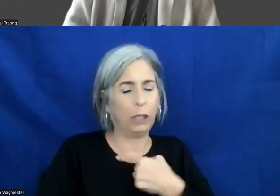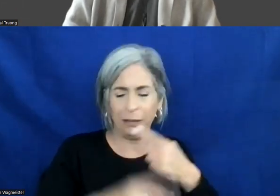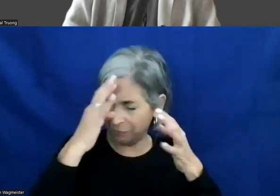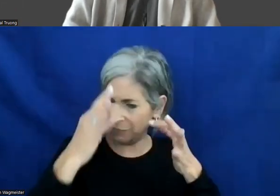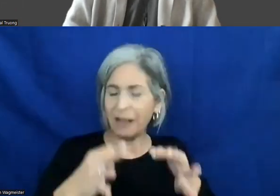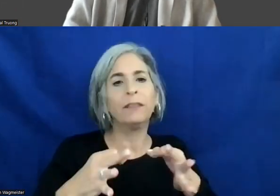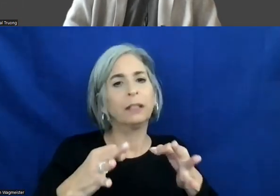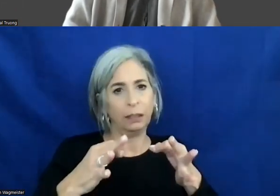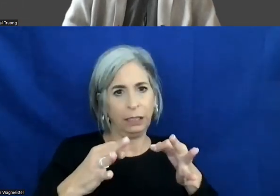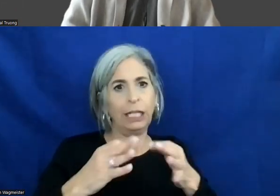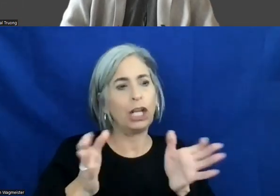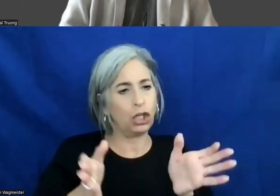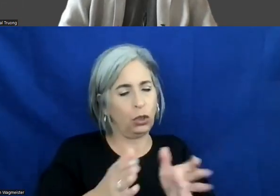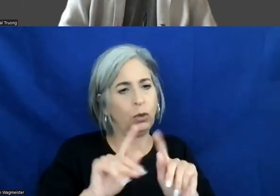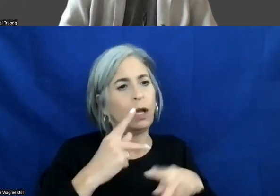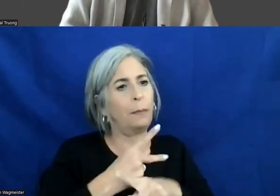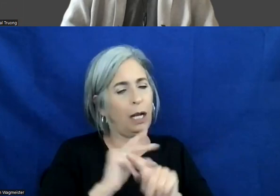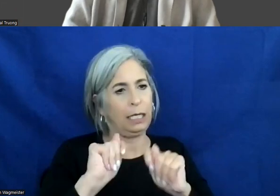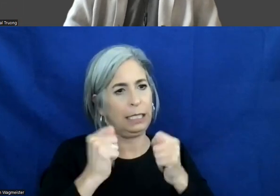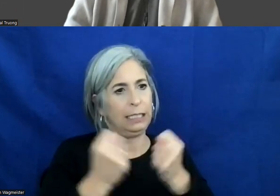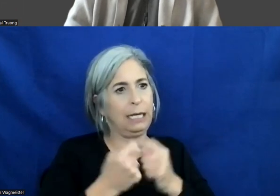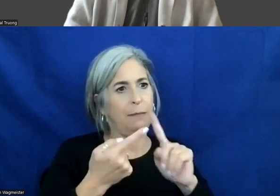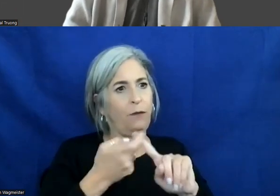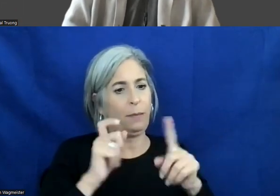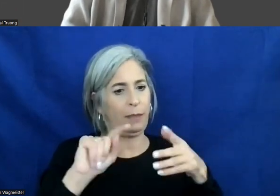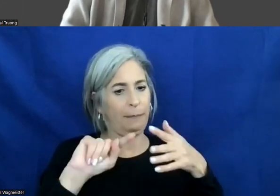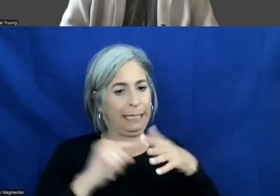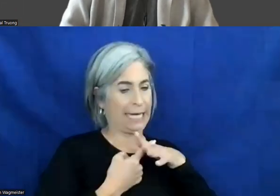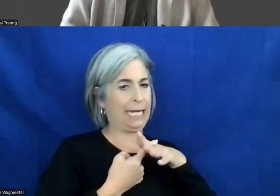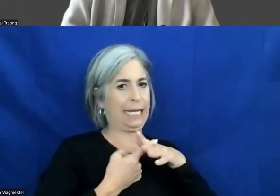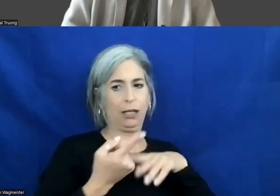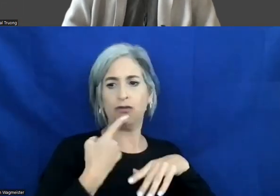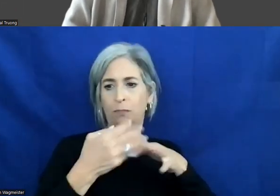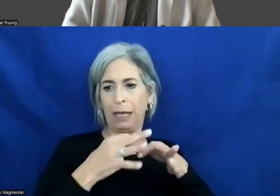encourage that with our product teams from the get-go. Right. Like you said, usability testing,